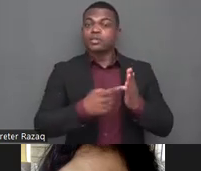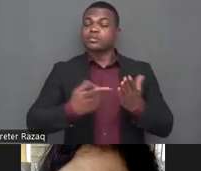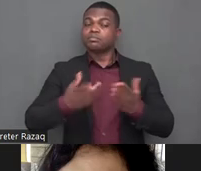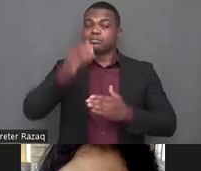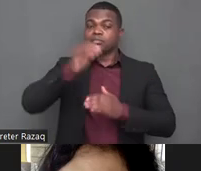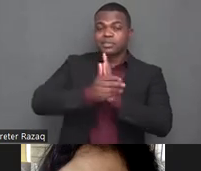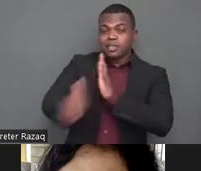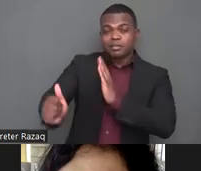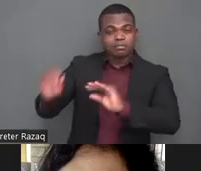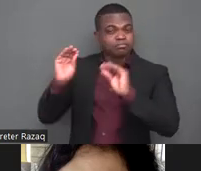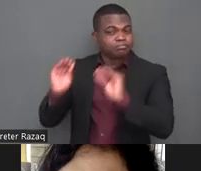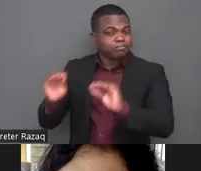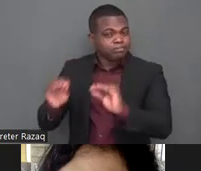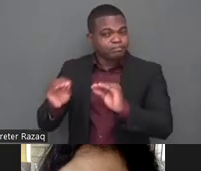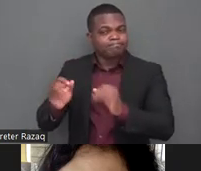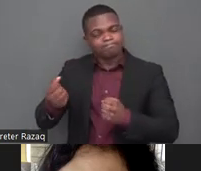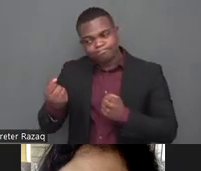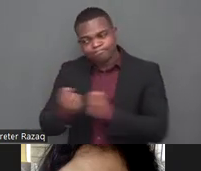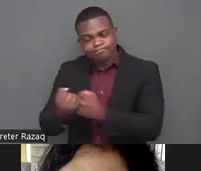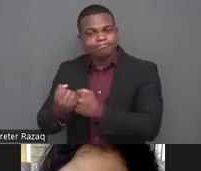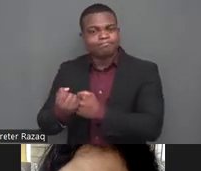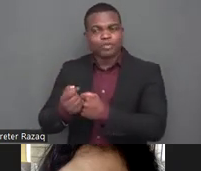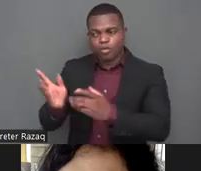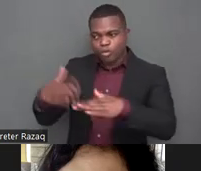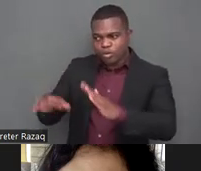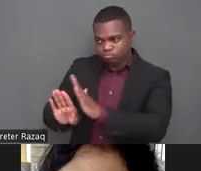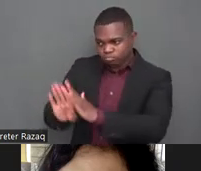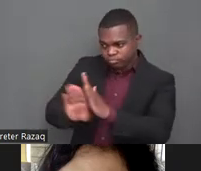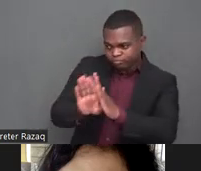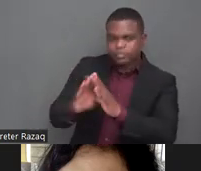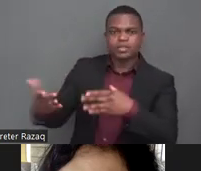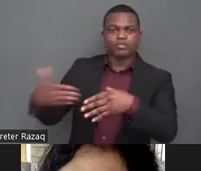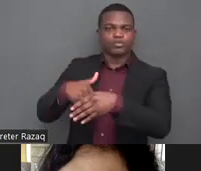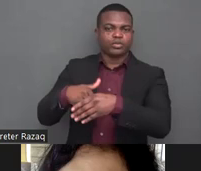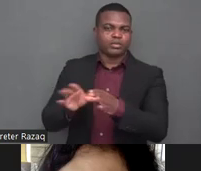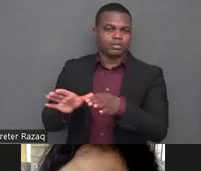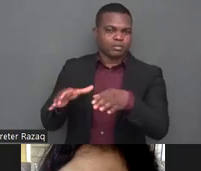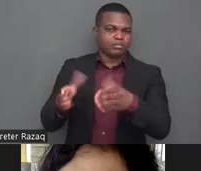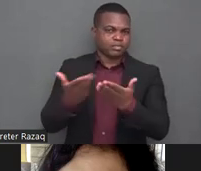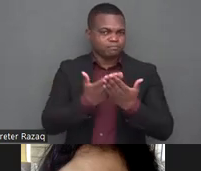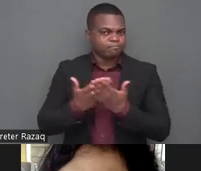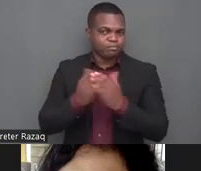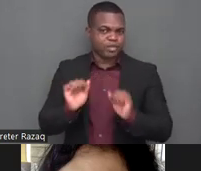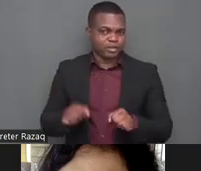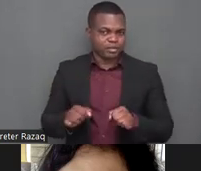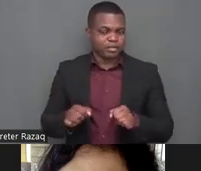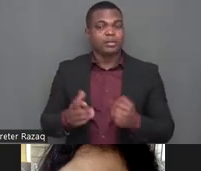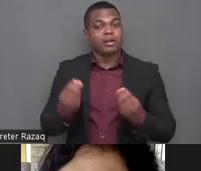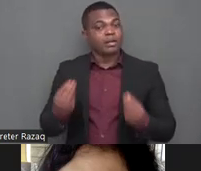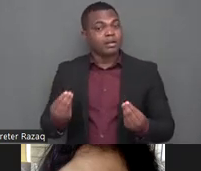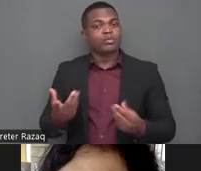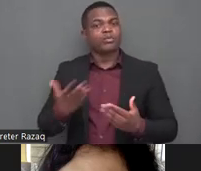thrive in tertiary education in the world of work and life after school technology is undeniably a